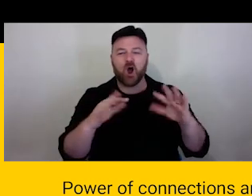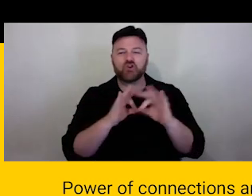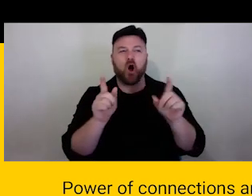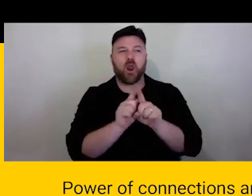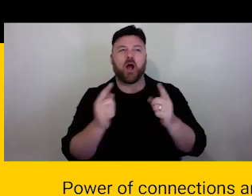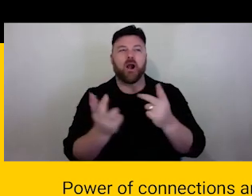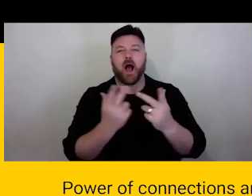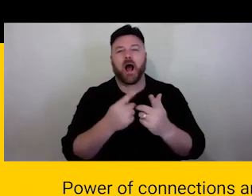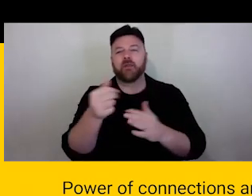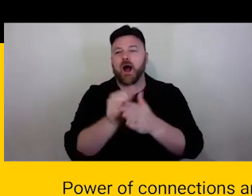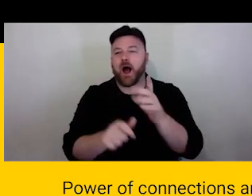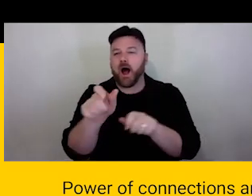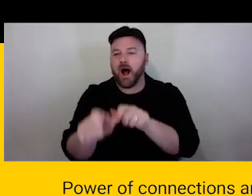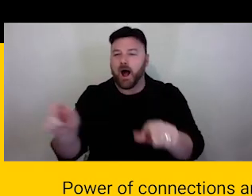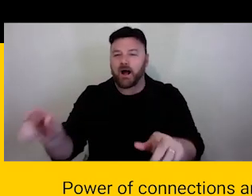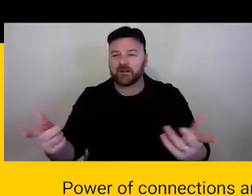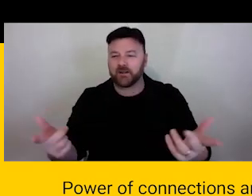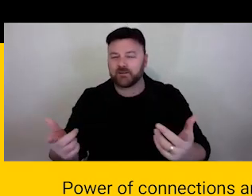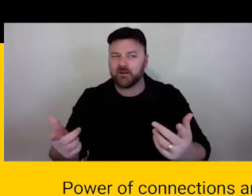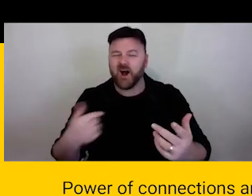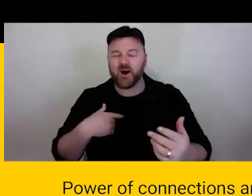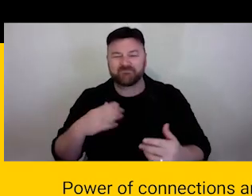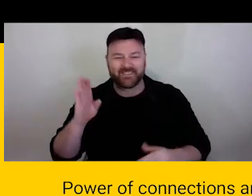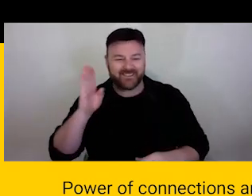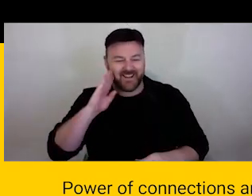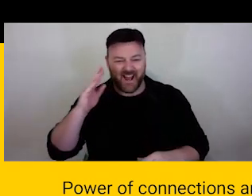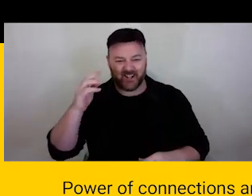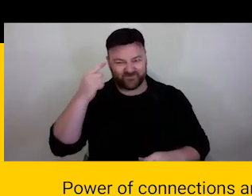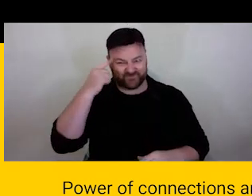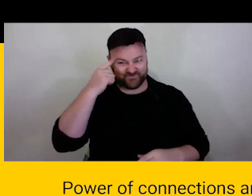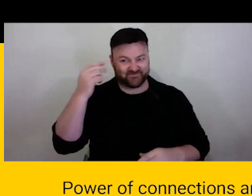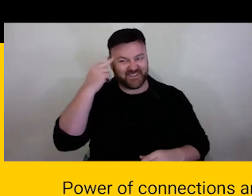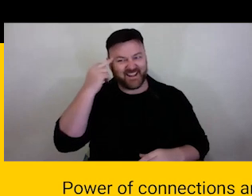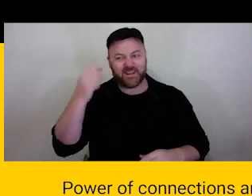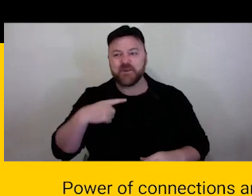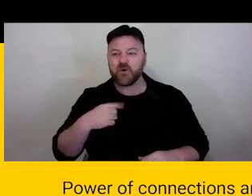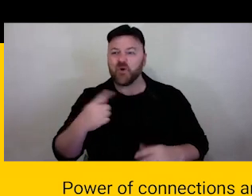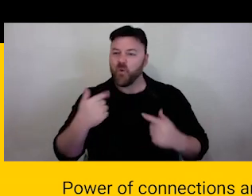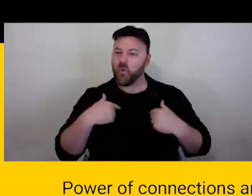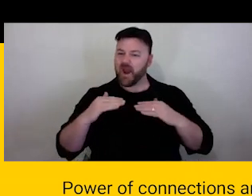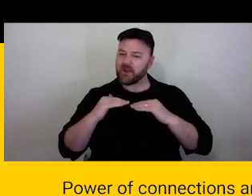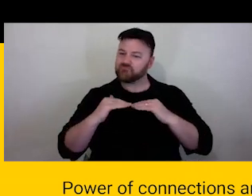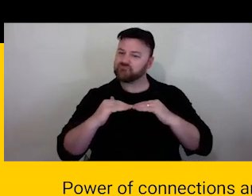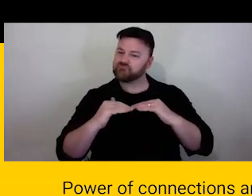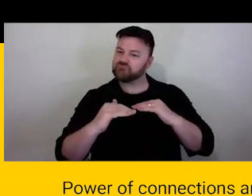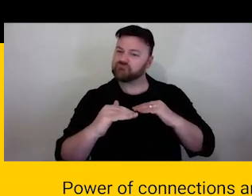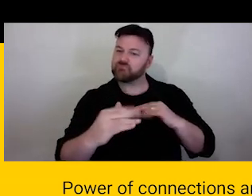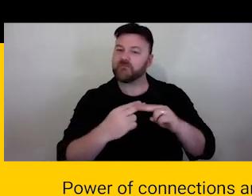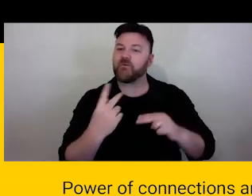say that because we work one day a week, but it is steadiness and with really appreciate it. We are very grateful. We try to use that